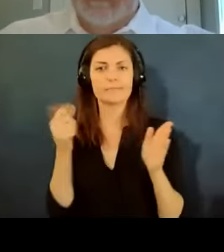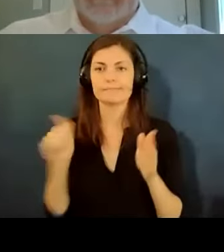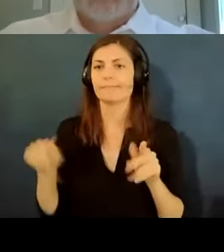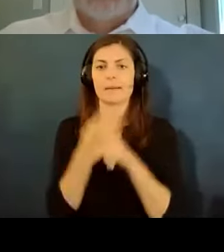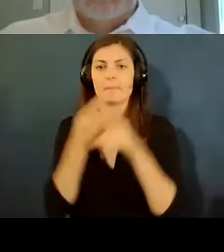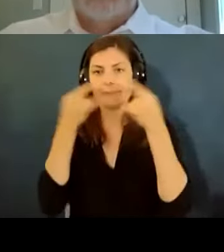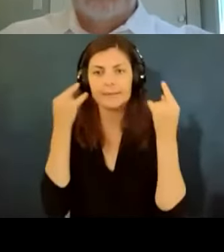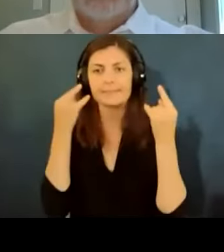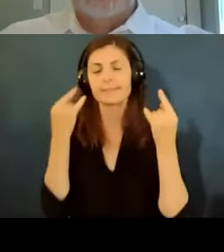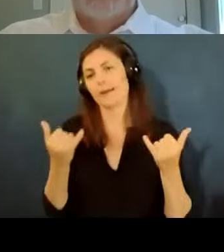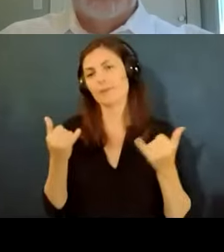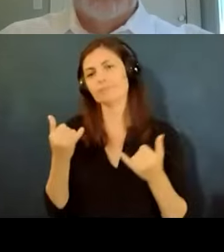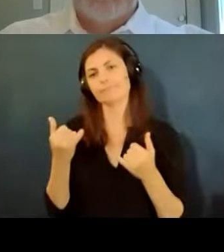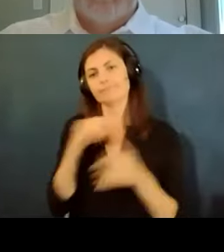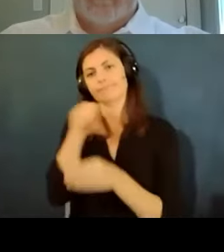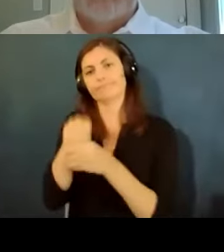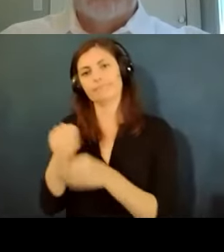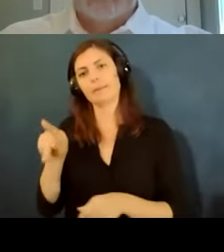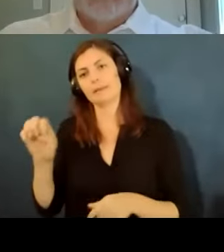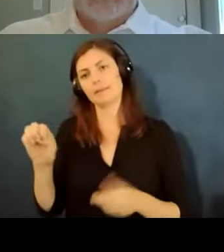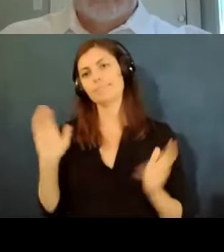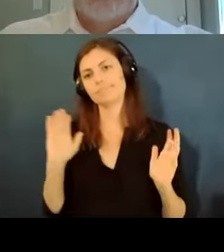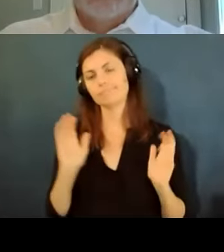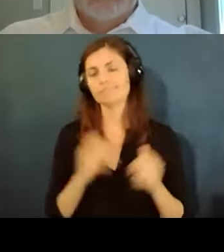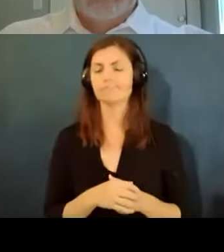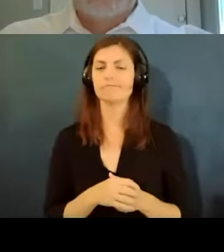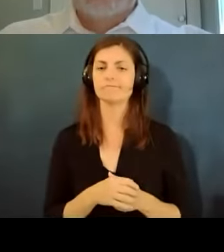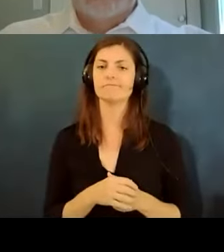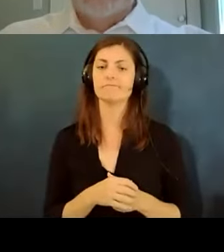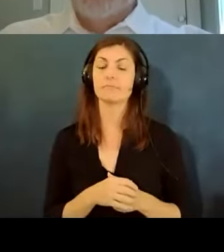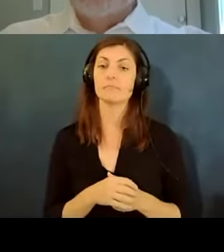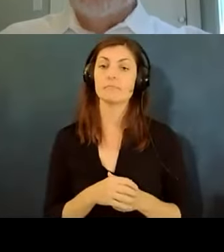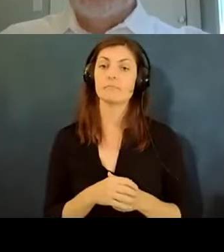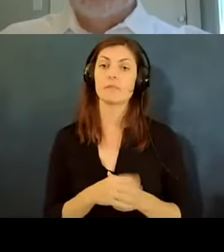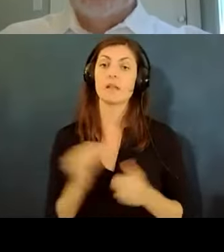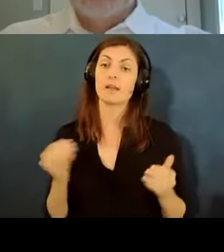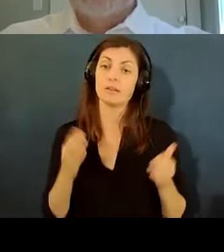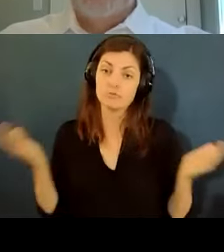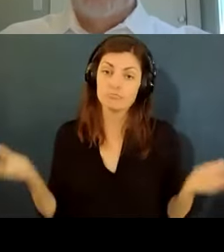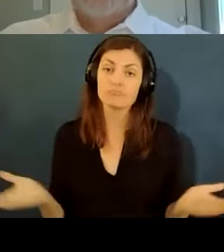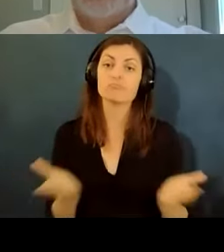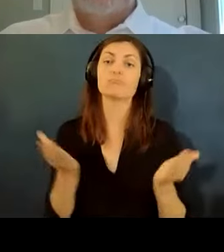kind of protective device including cloth masks um and then encouraging getting an available vaccine